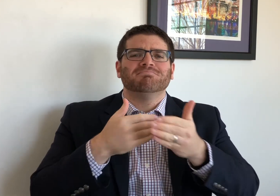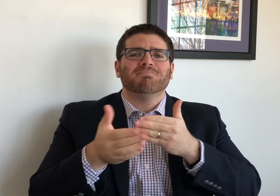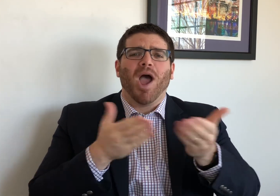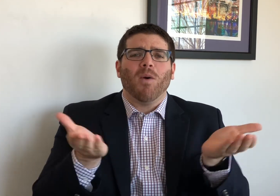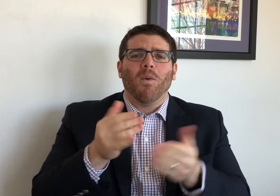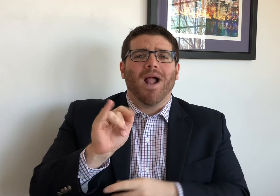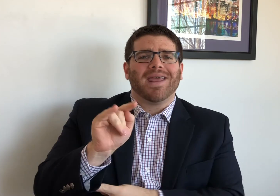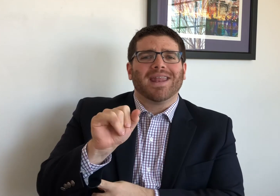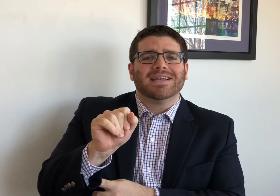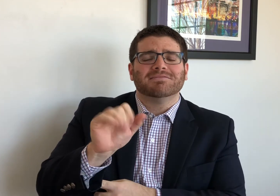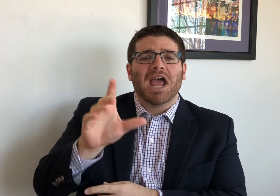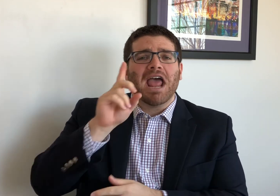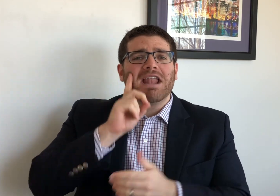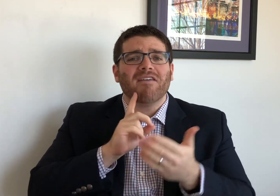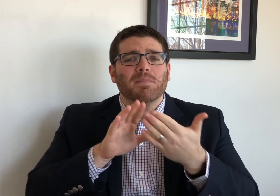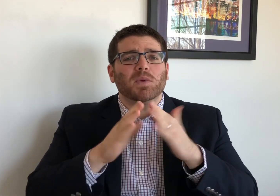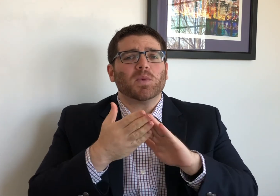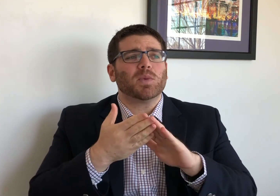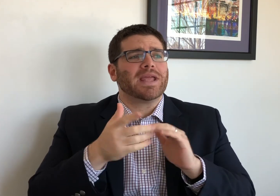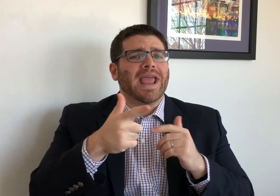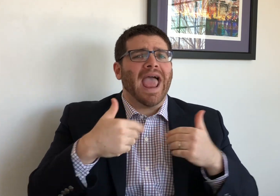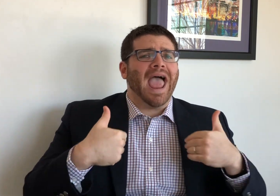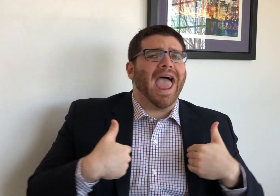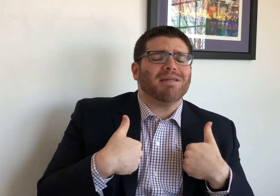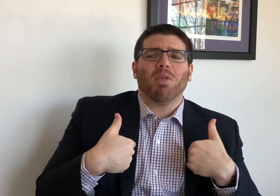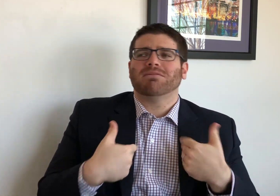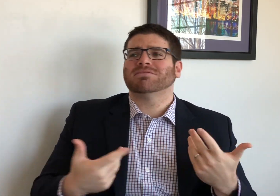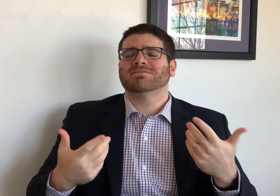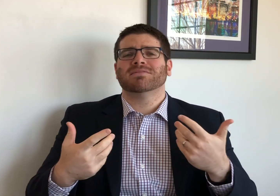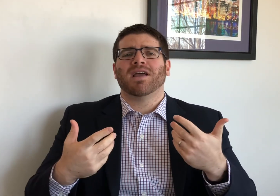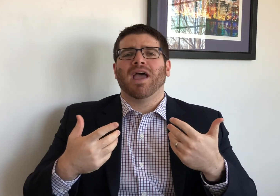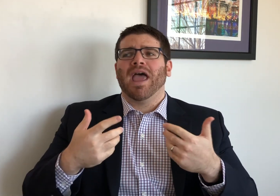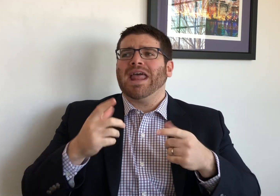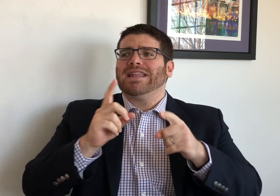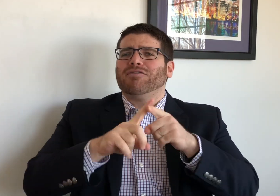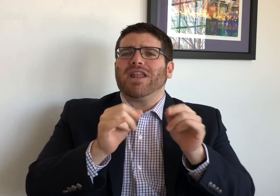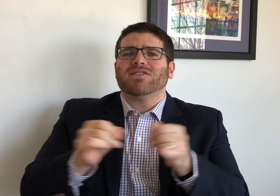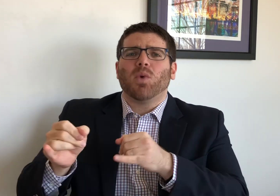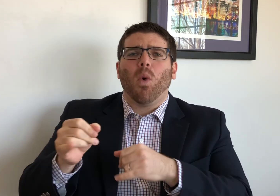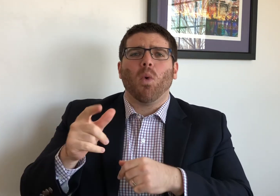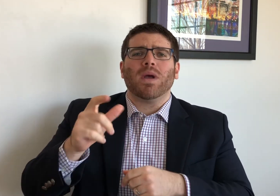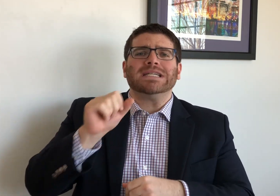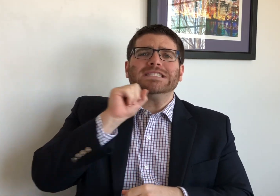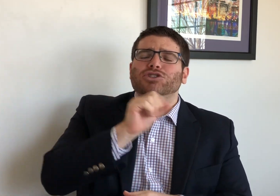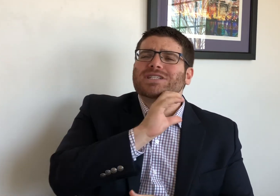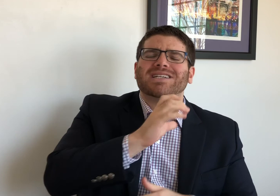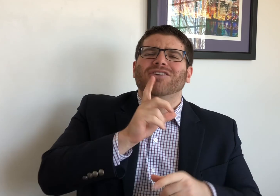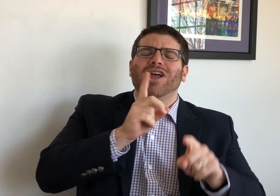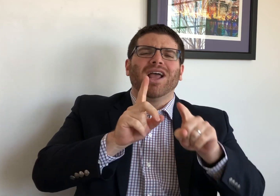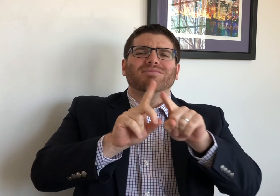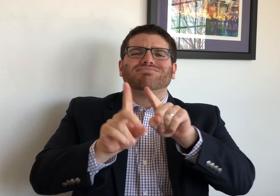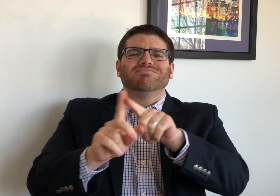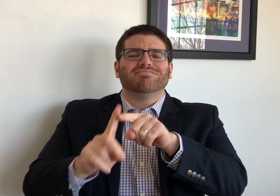matter what it is - whether it's to the Deaf community, to the animals, to different individuals, or to senior citizens.